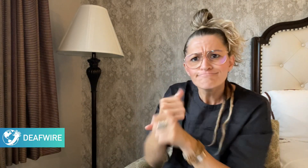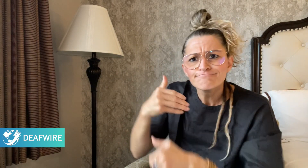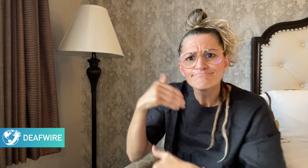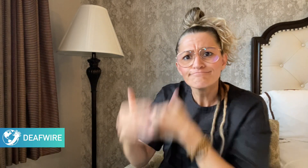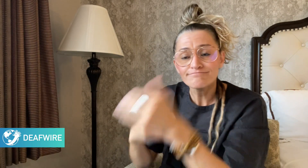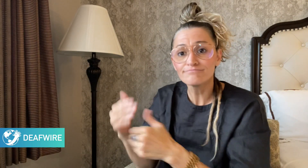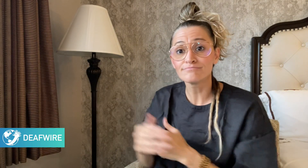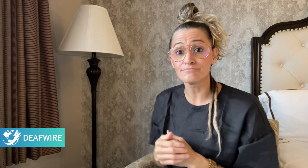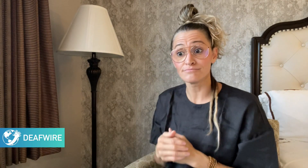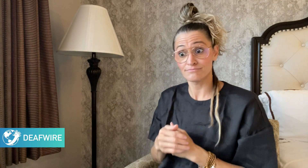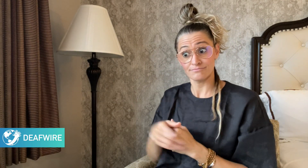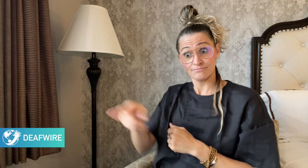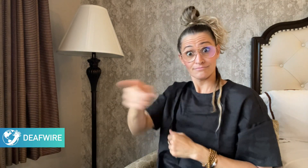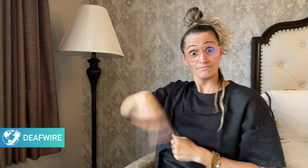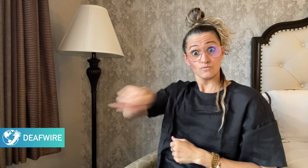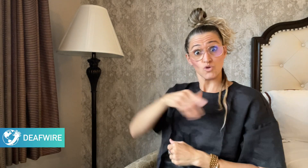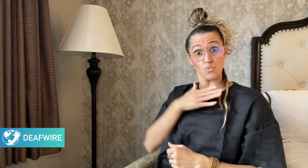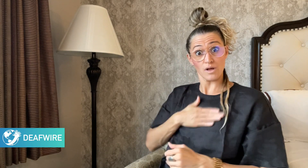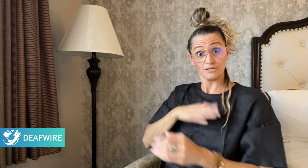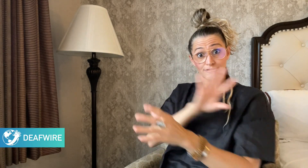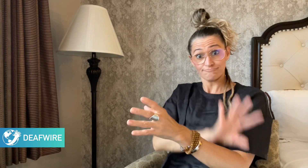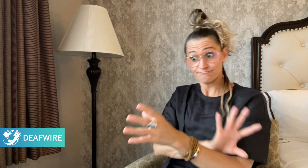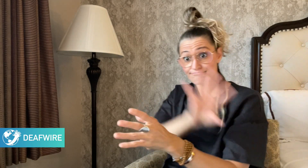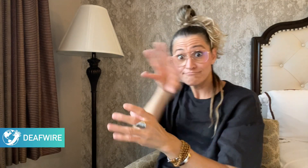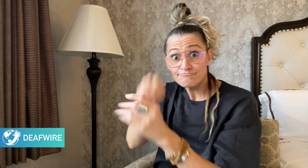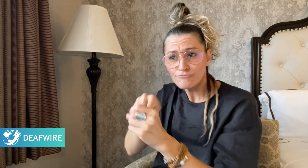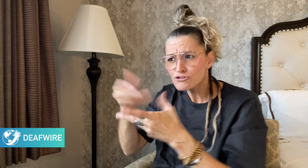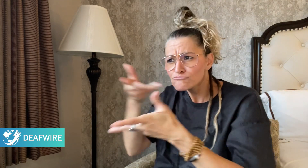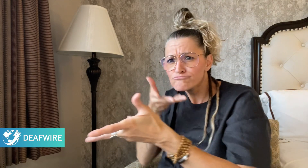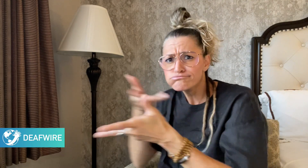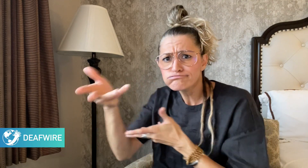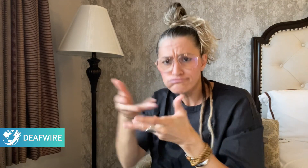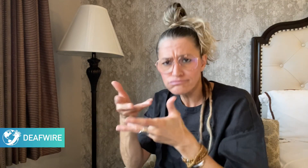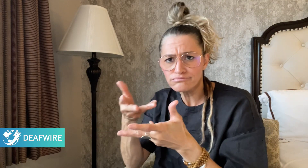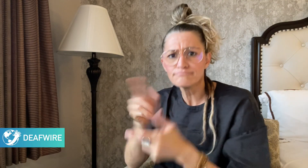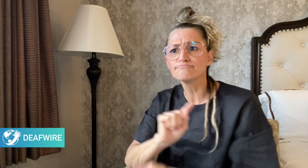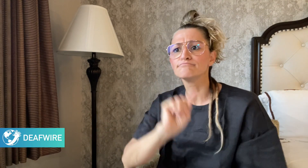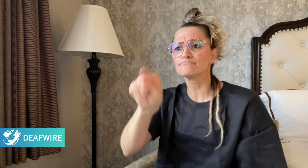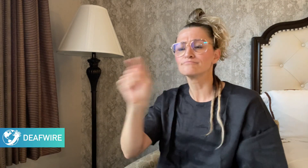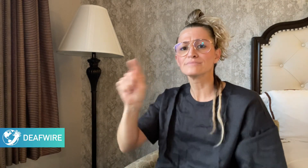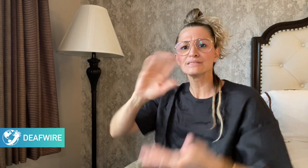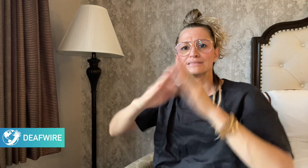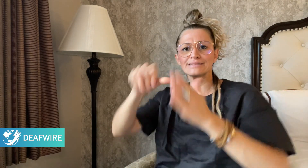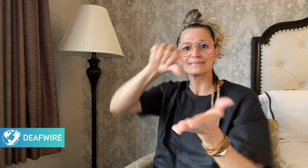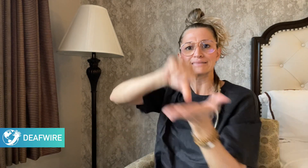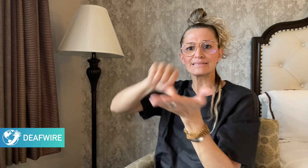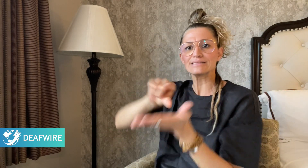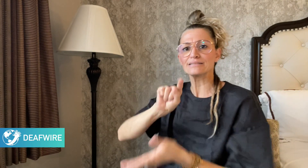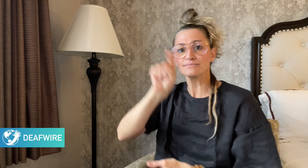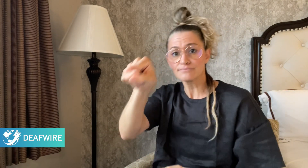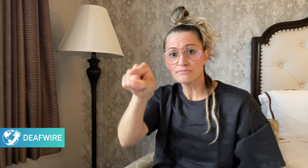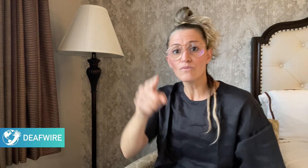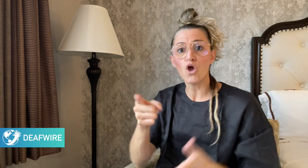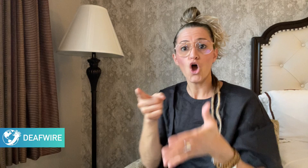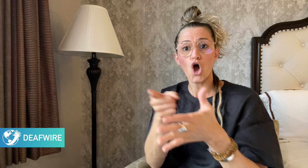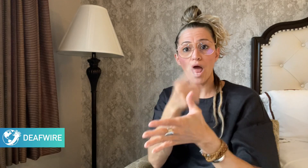Consultation sessions will be held in Auckland,